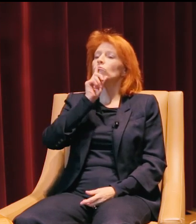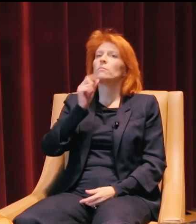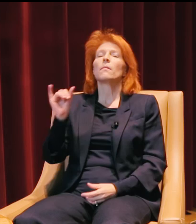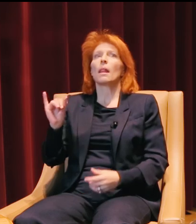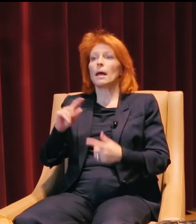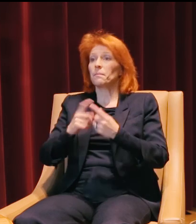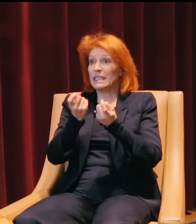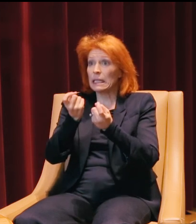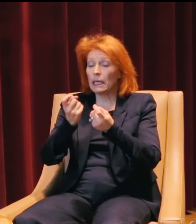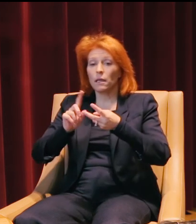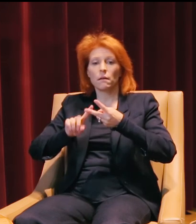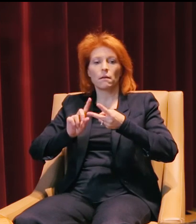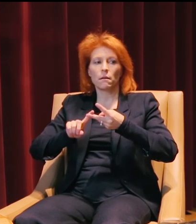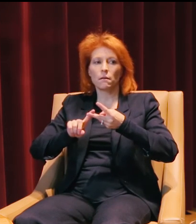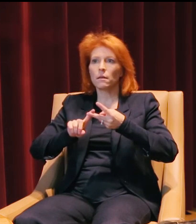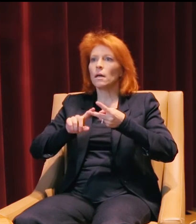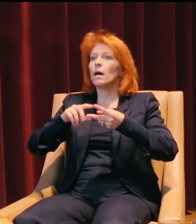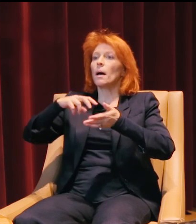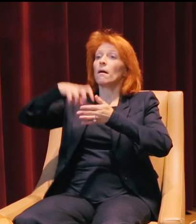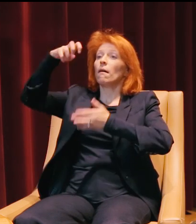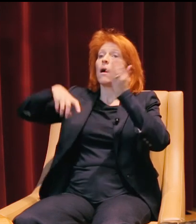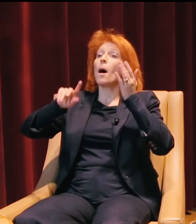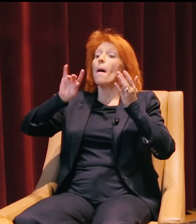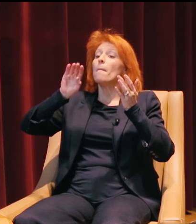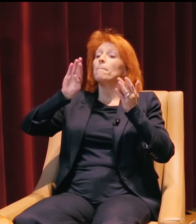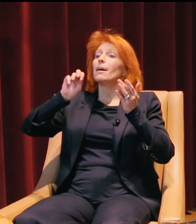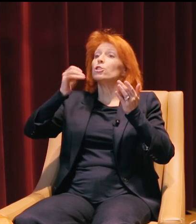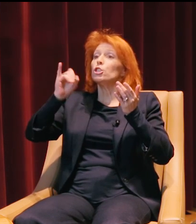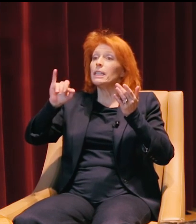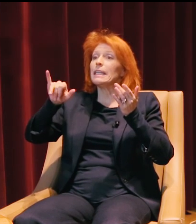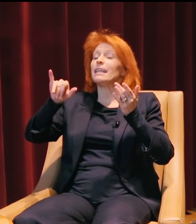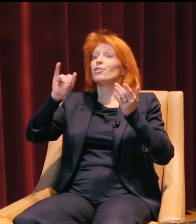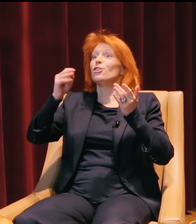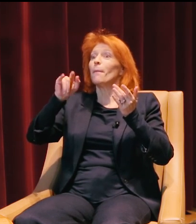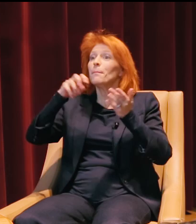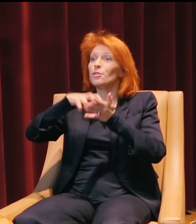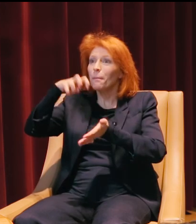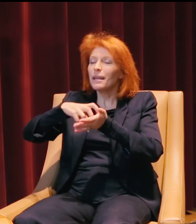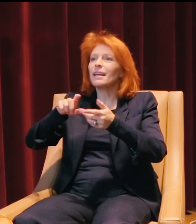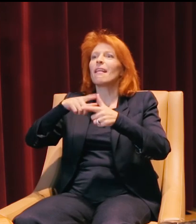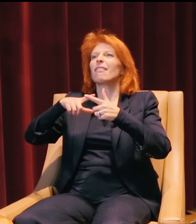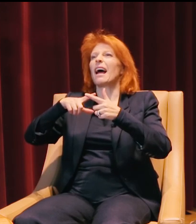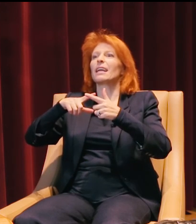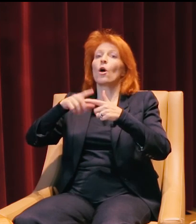I'm looking at skiing, I'm looking at bungee jumping, we're looking at concerts, and even passive events like wine tastings.